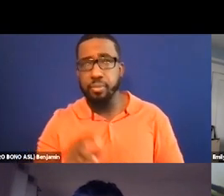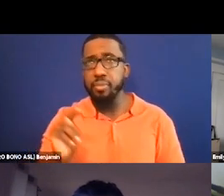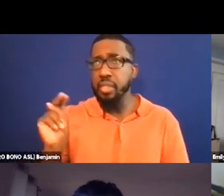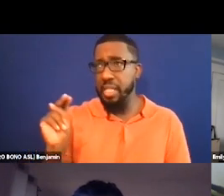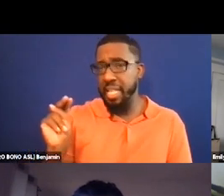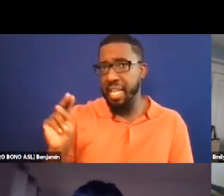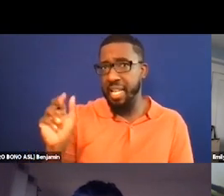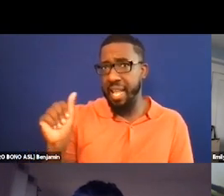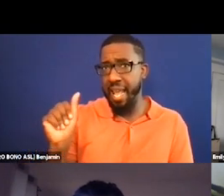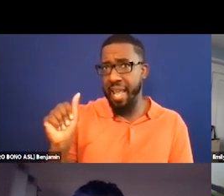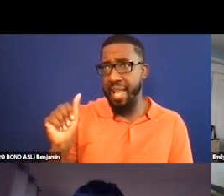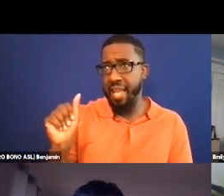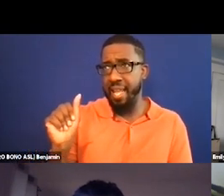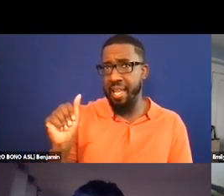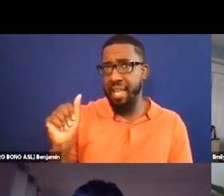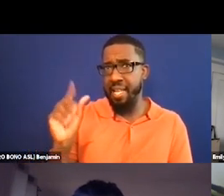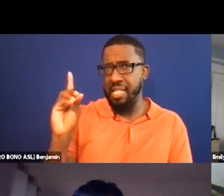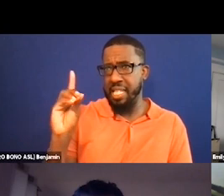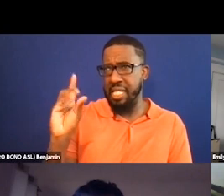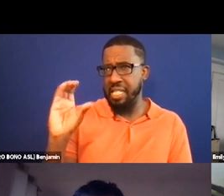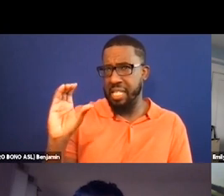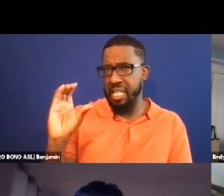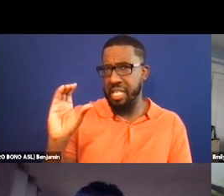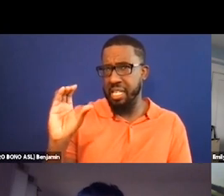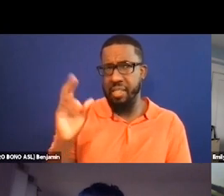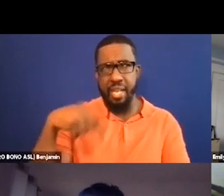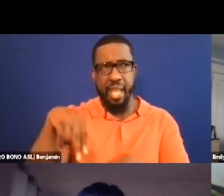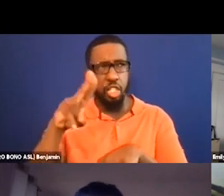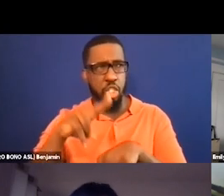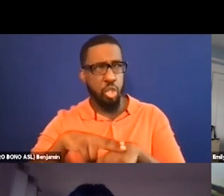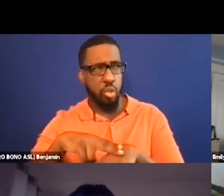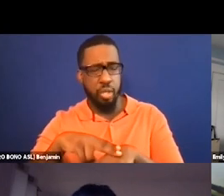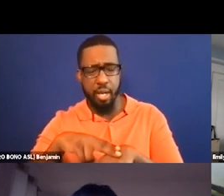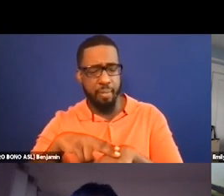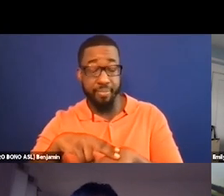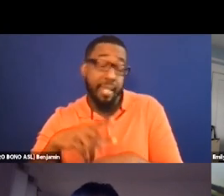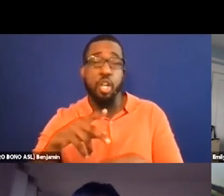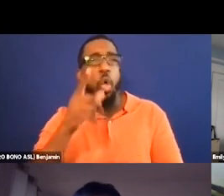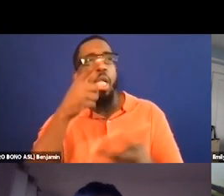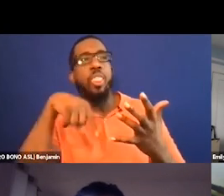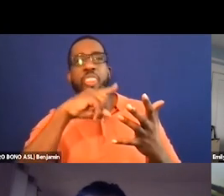they're based down in UCLA. They have an access grant specifically.